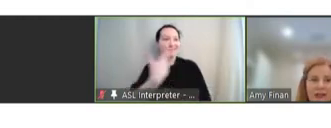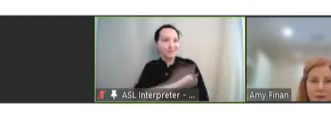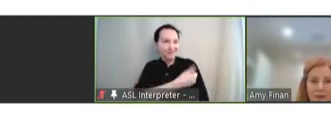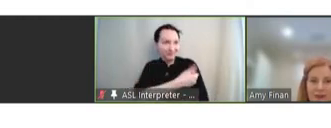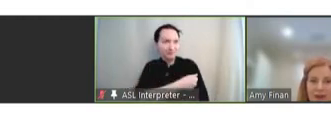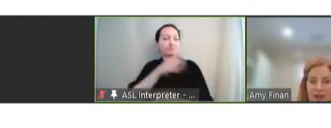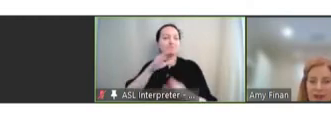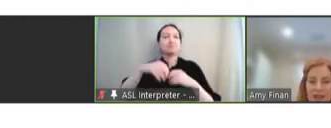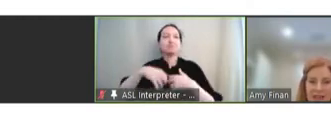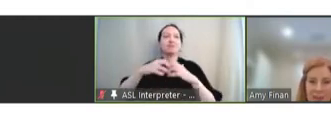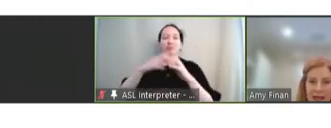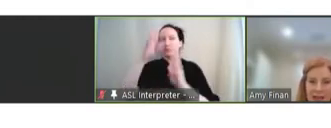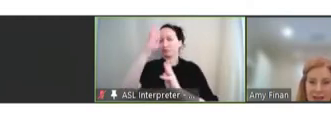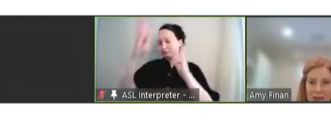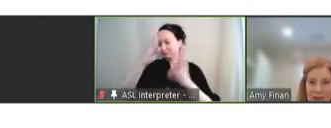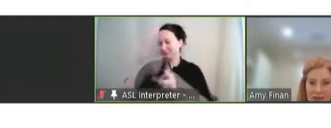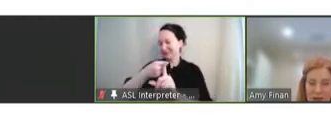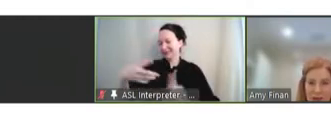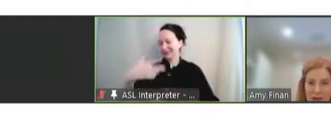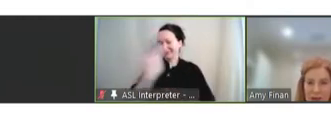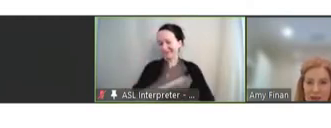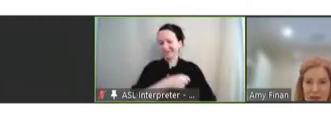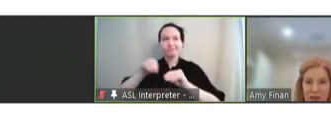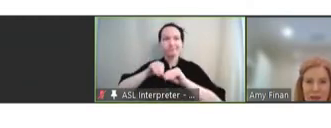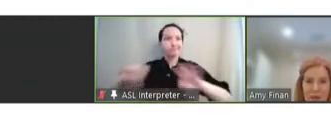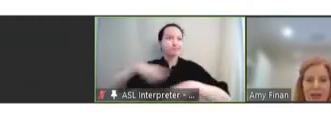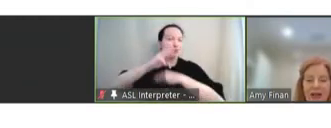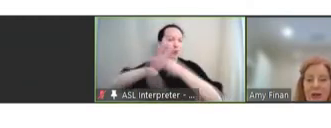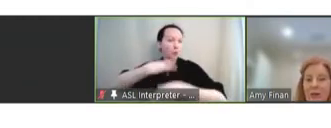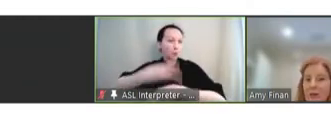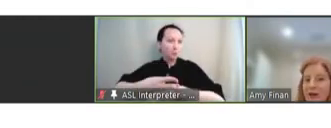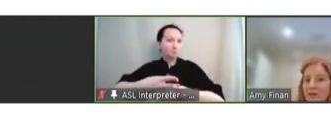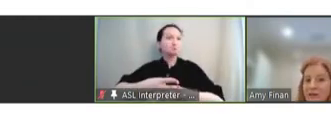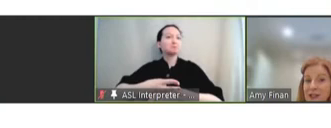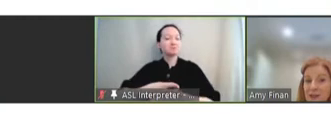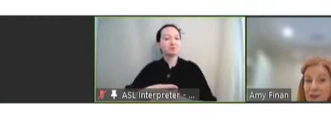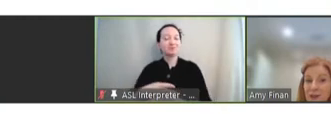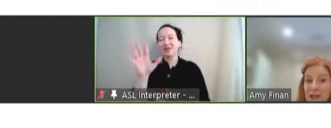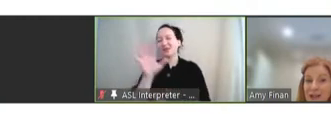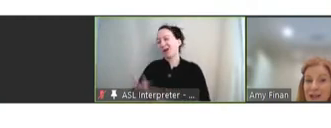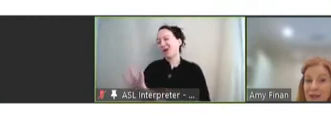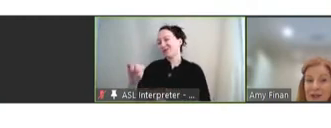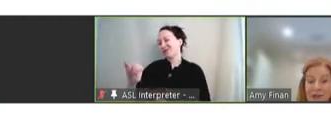enable innovation and expand immunization across the globe. With about 50 employees, we are a